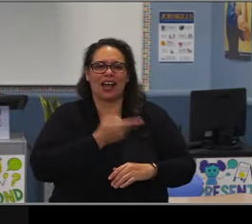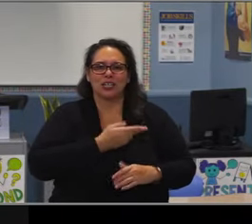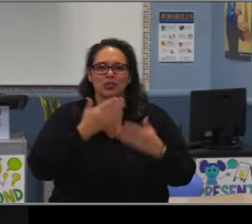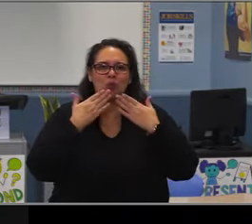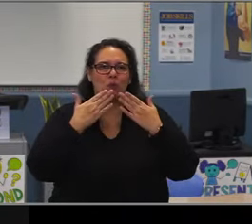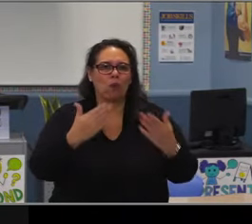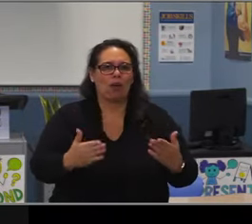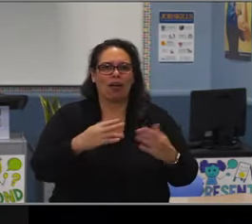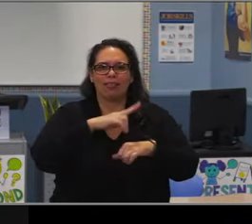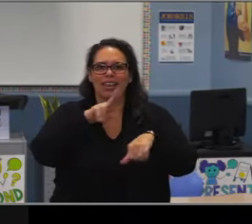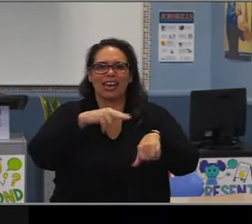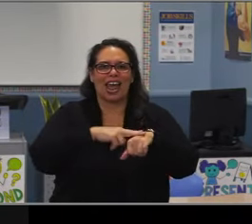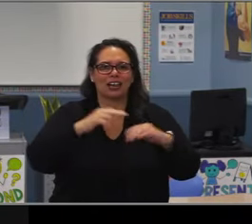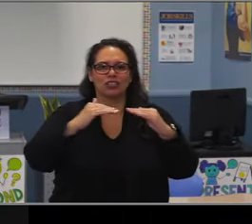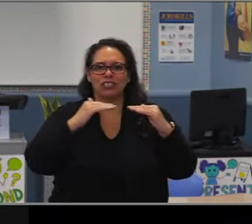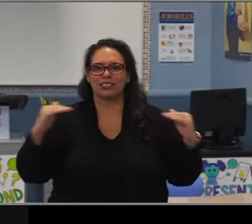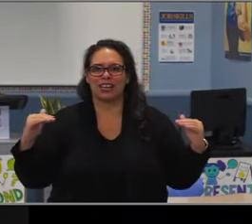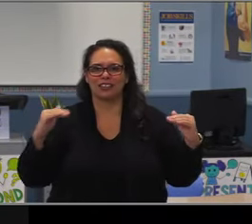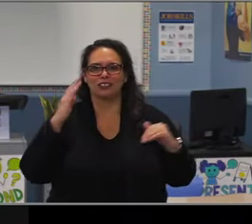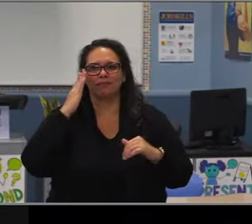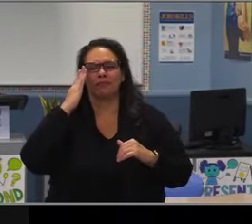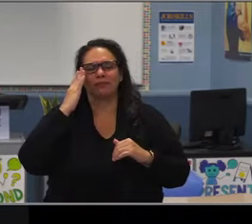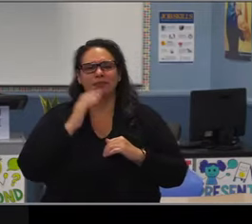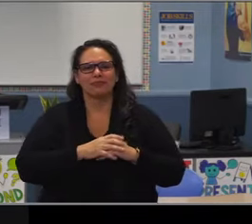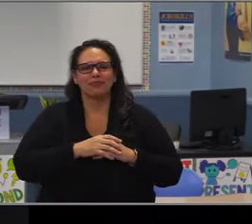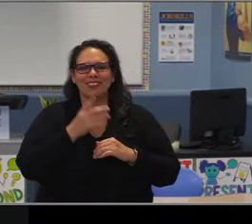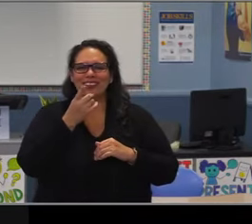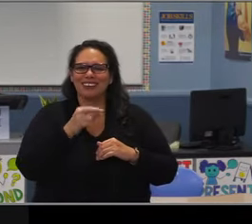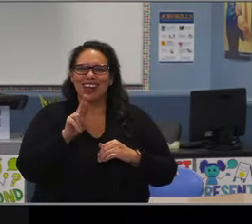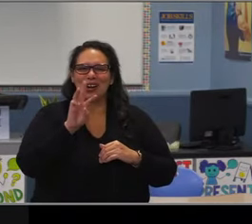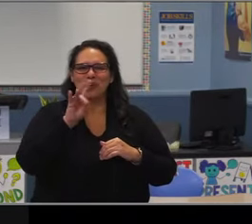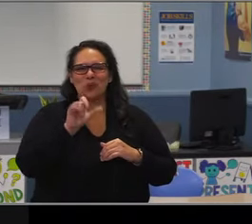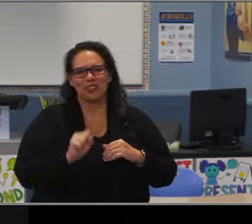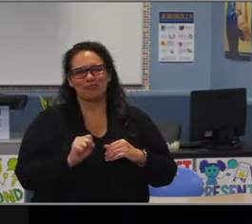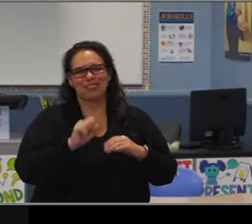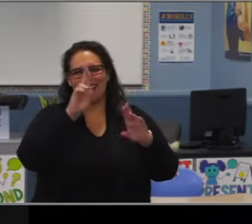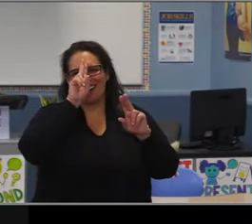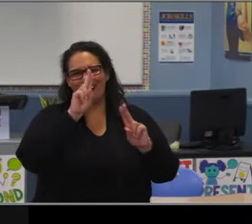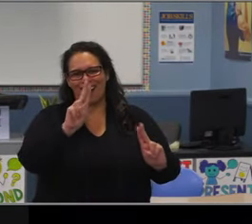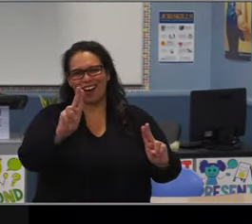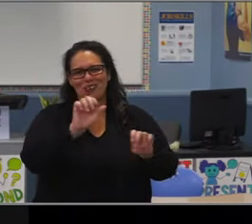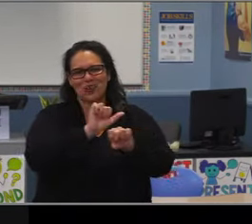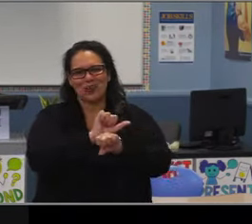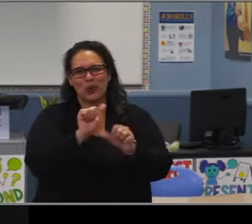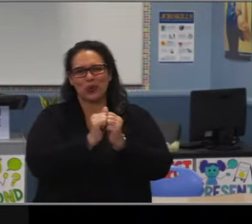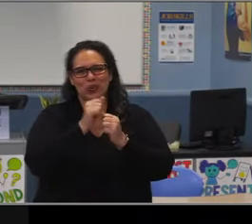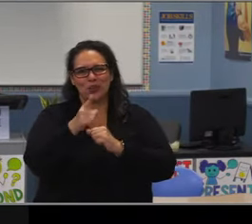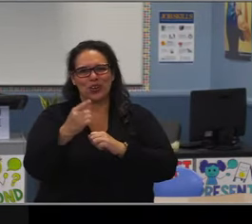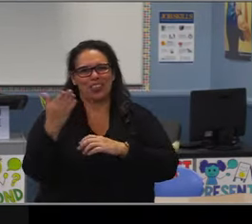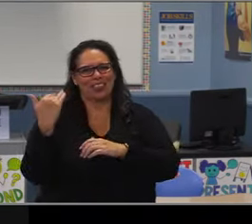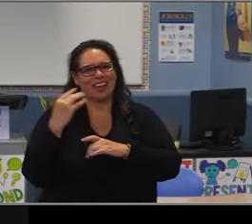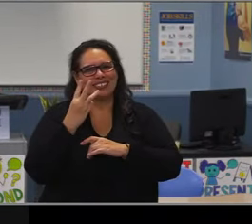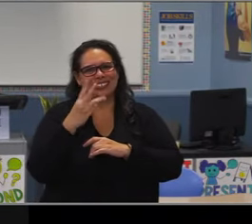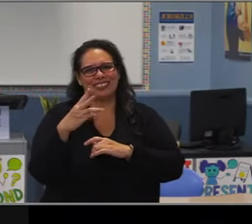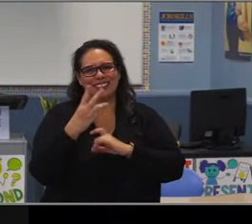We are the district, we are today in large part because of all they have done for students staff